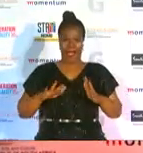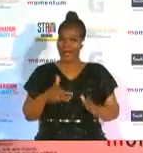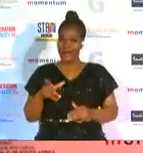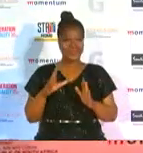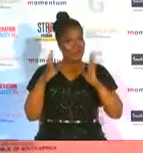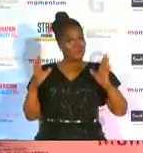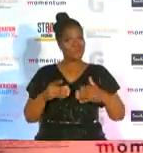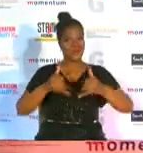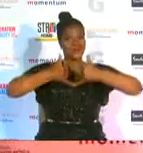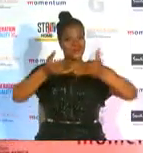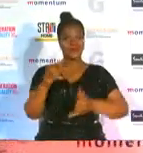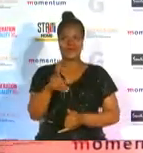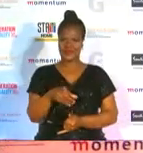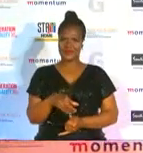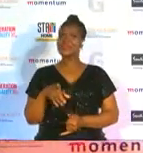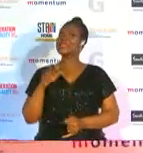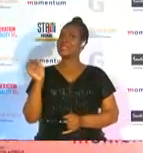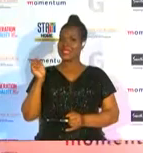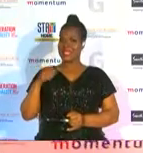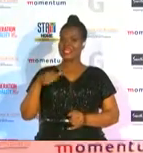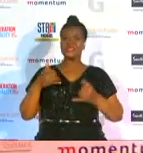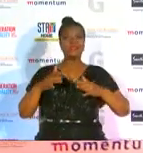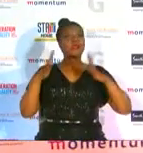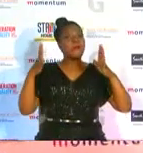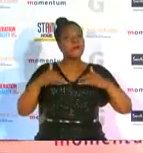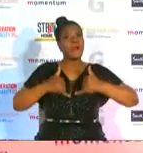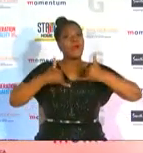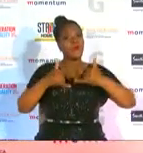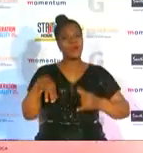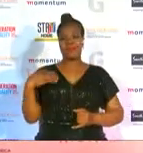you tonight it is a very big award it is an incredible honor to be recognized for the sport that